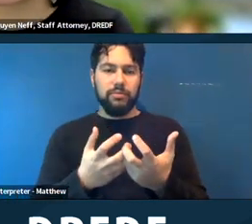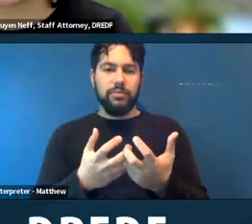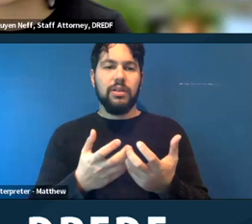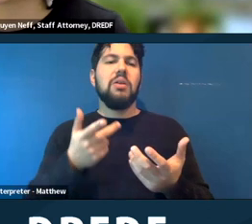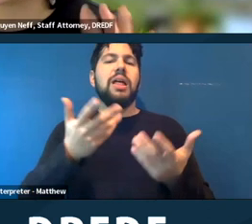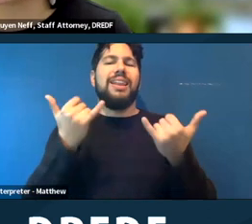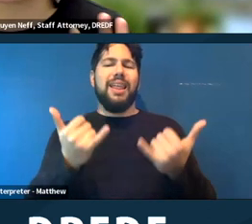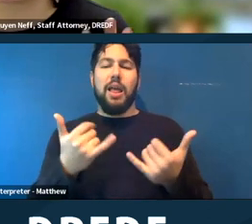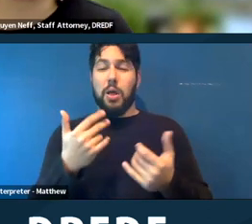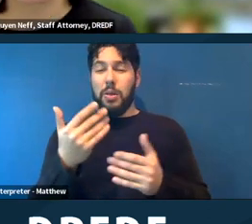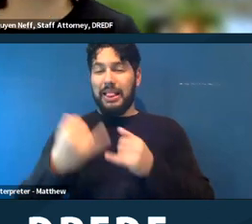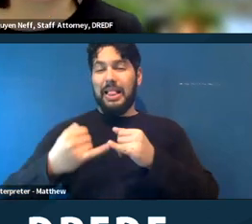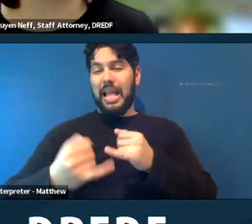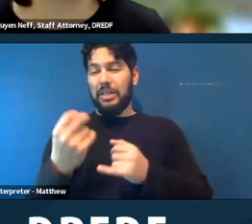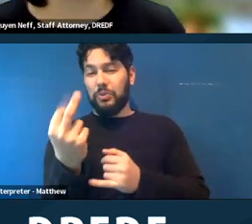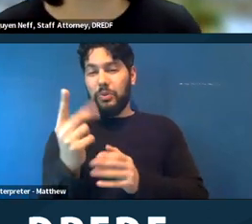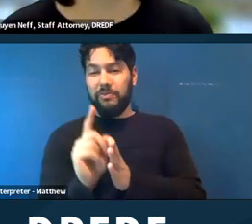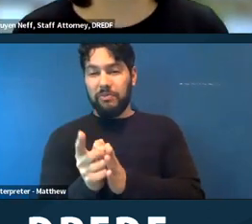real quickly and then we'll see if we can do it in two or three minutes,